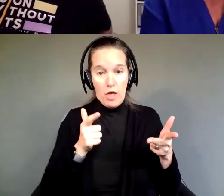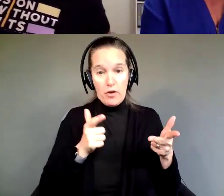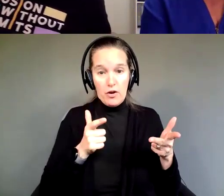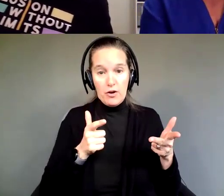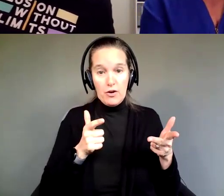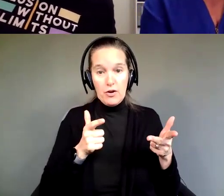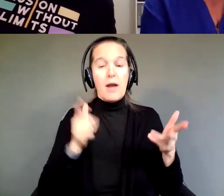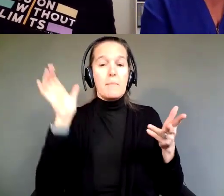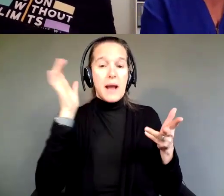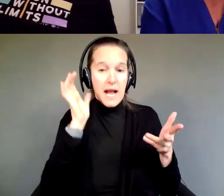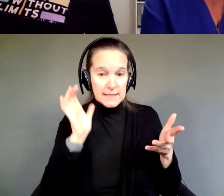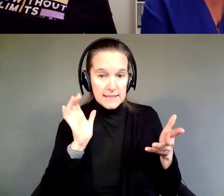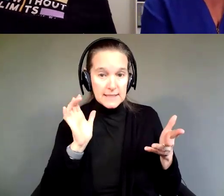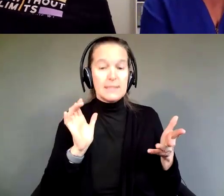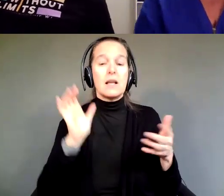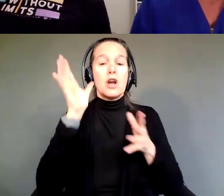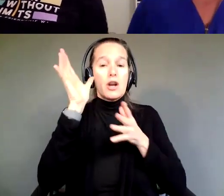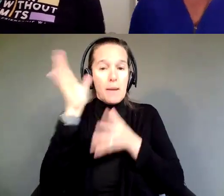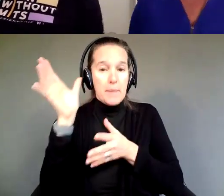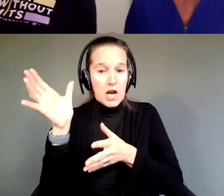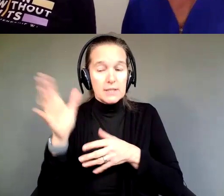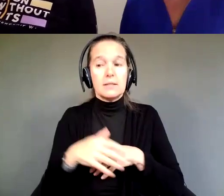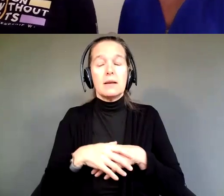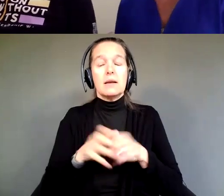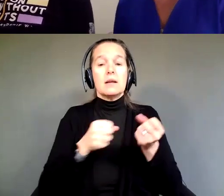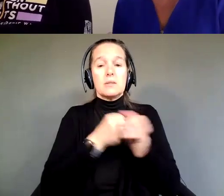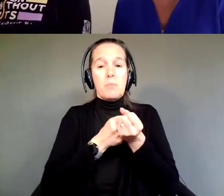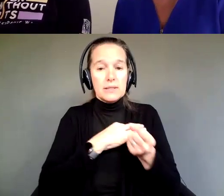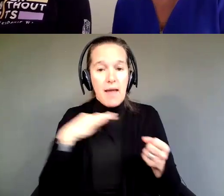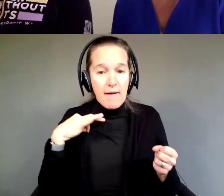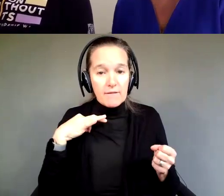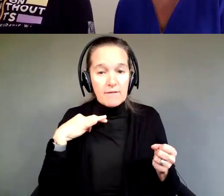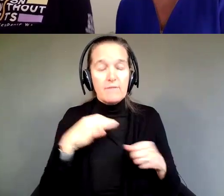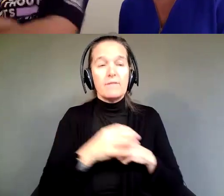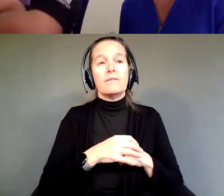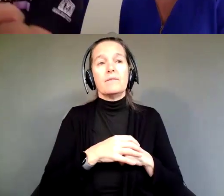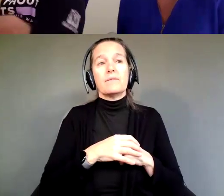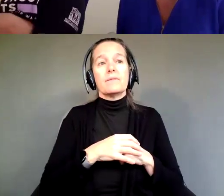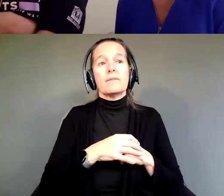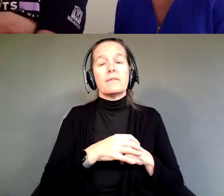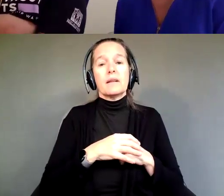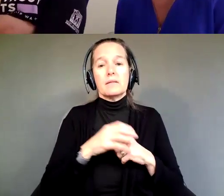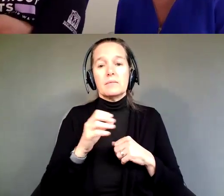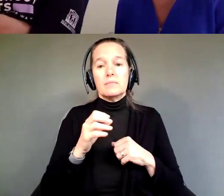my cousins, my grandparents, support staff, my Sue Babin.